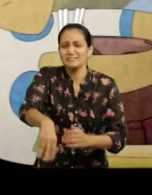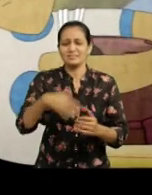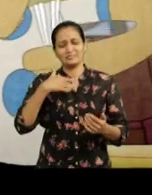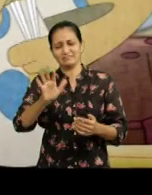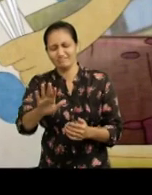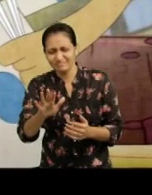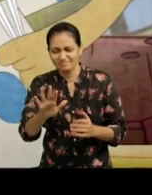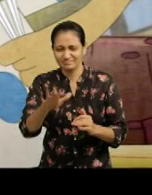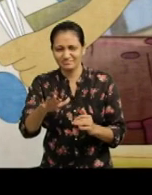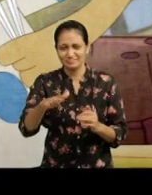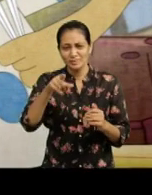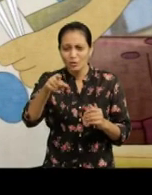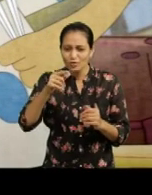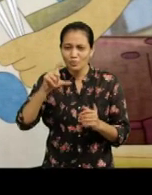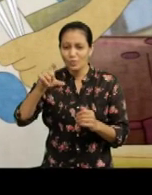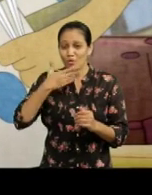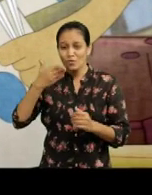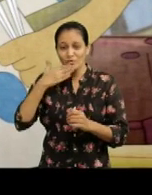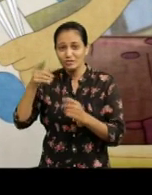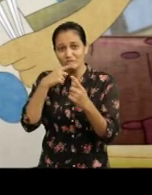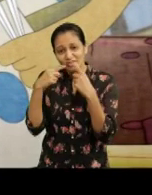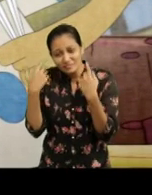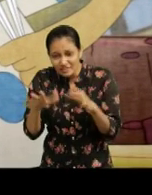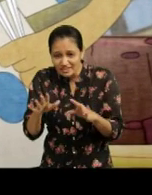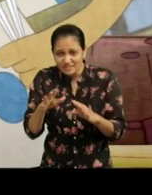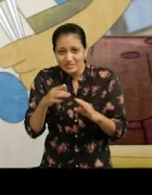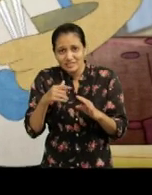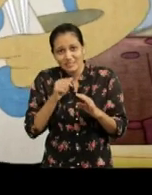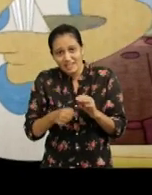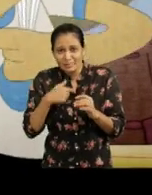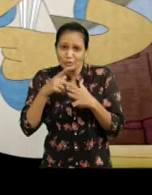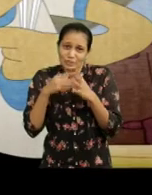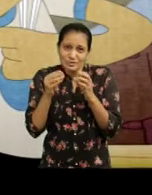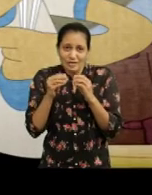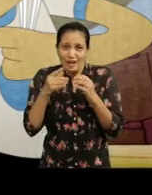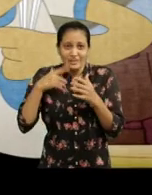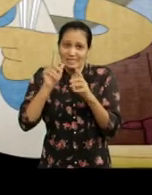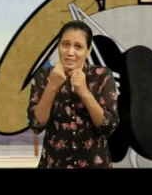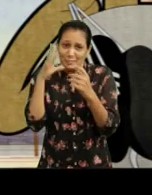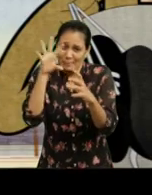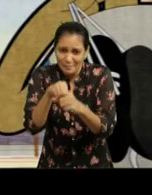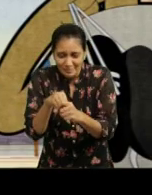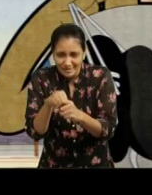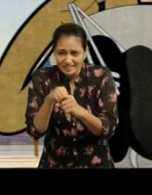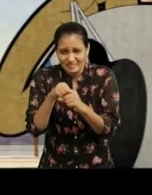bhaiyaa... Bhaiyaa, Did you speak to the coach. Can I be in your team?